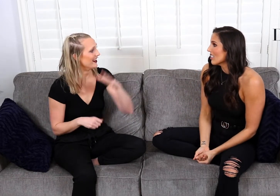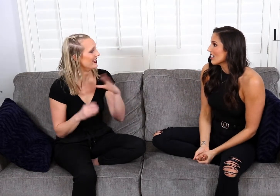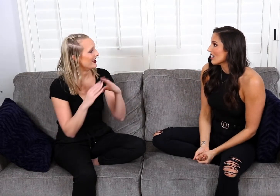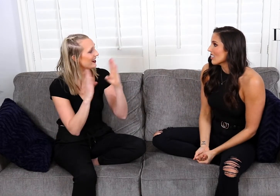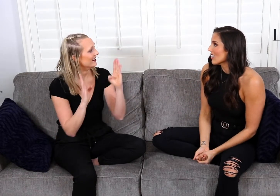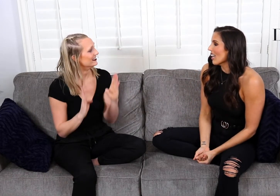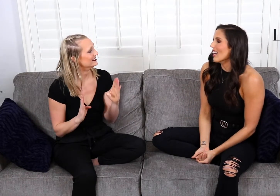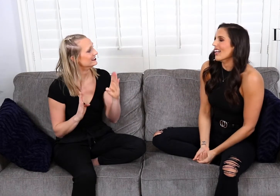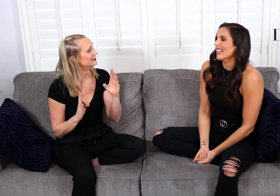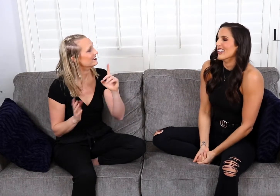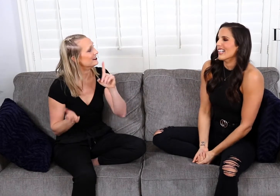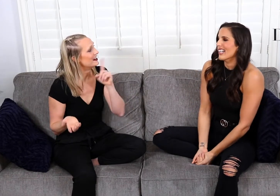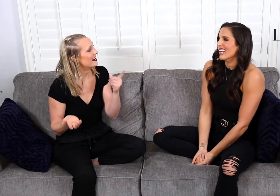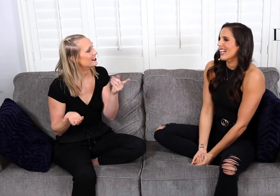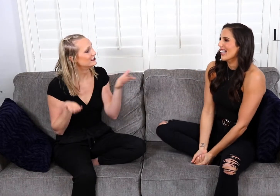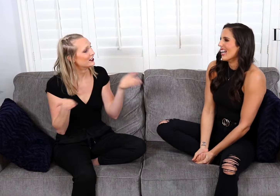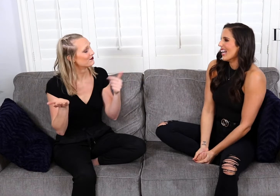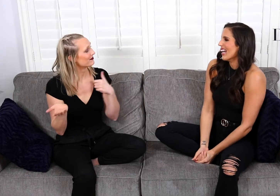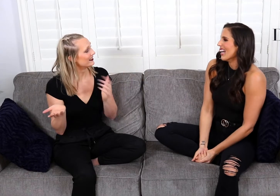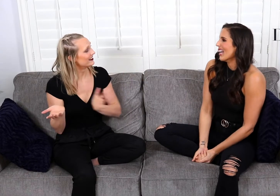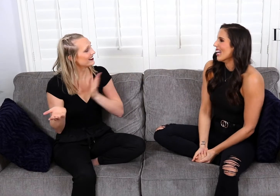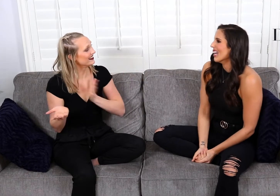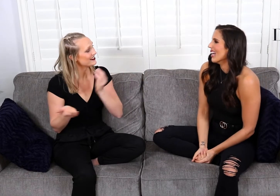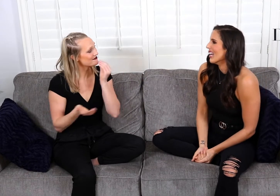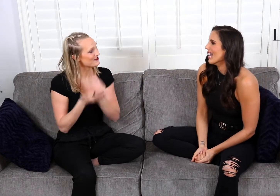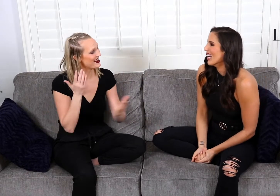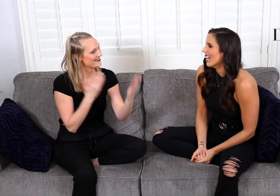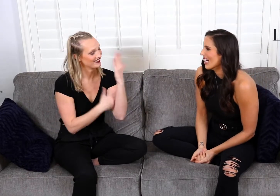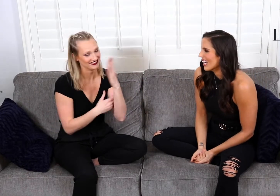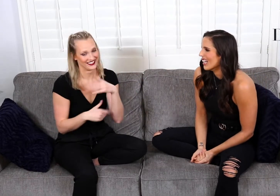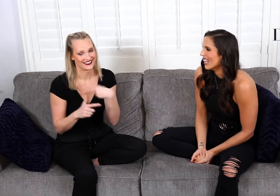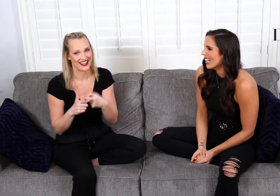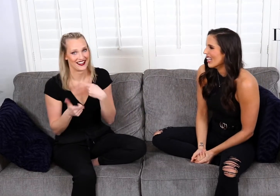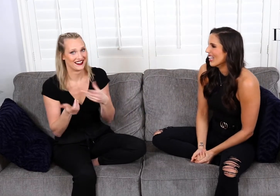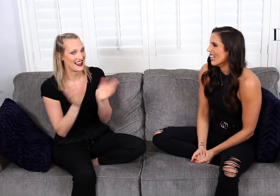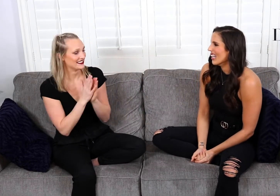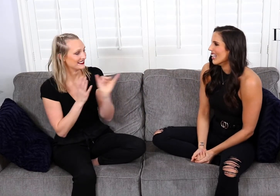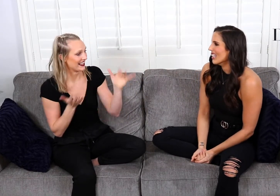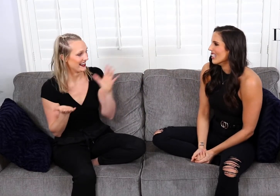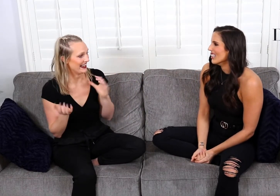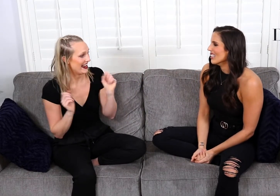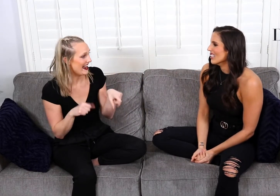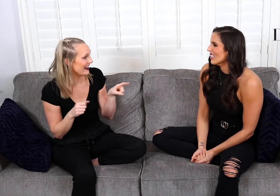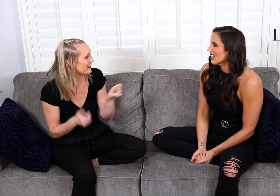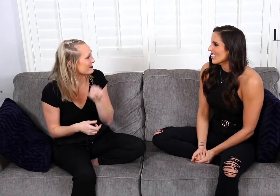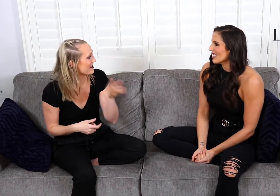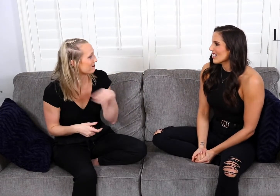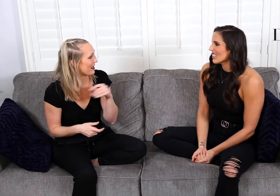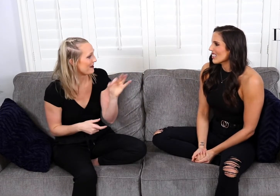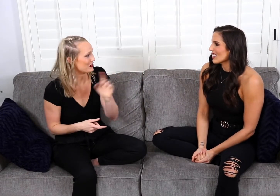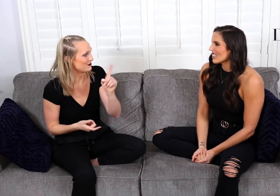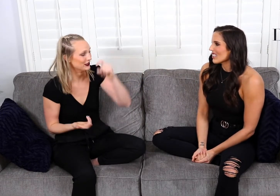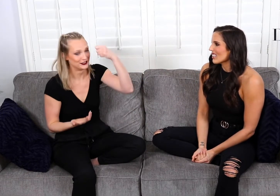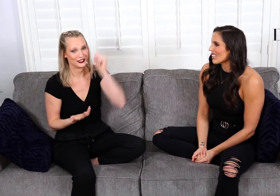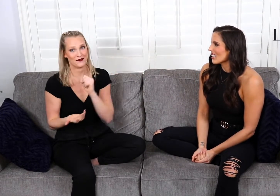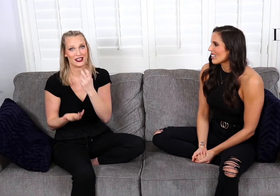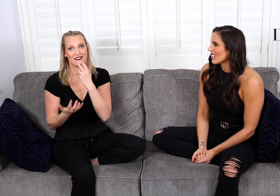I was in a guy's house, who served me a fancy breakfast, and I asked the guy if he could drop me off where Sarah